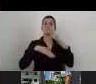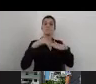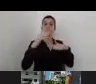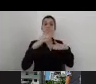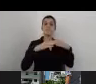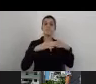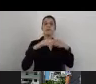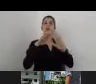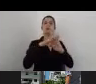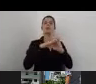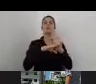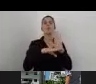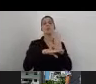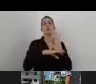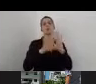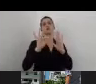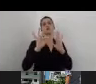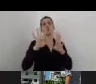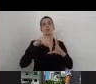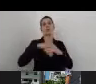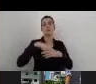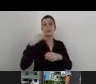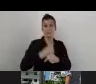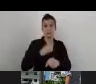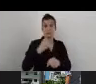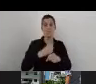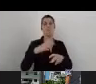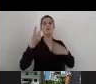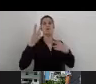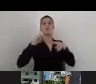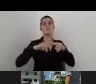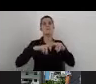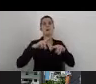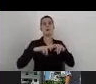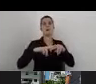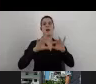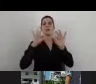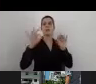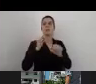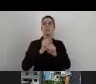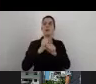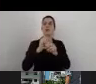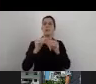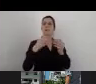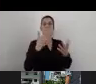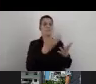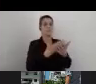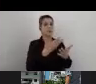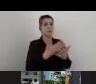Then we went for work with consulting and helping them to implement these priorities.